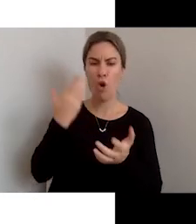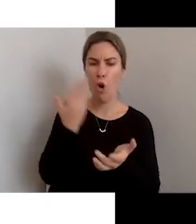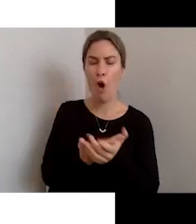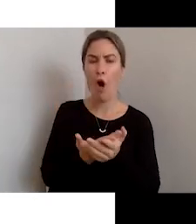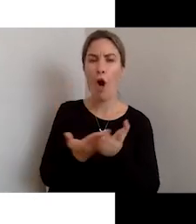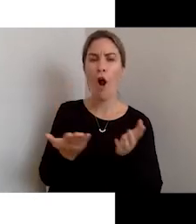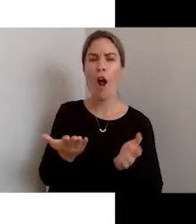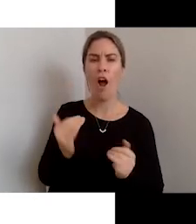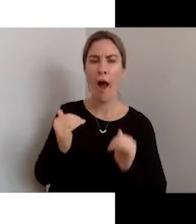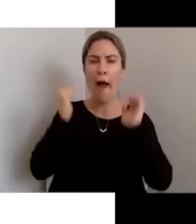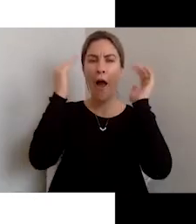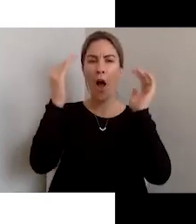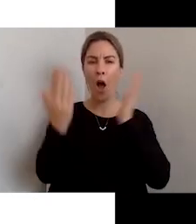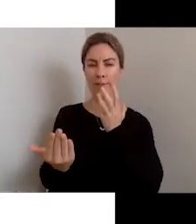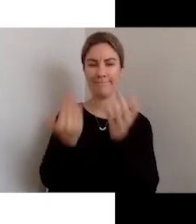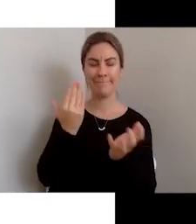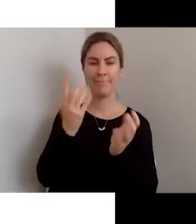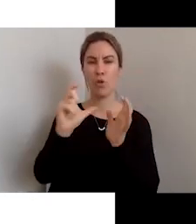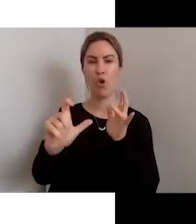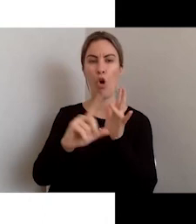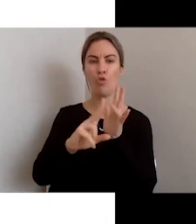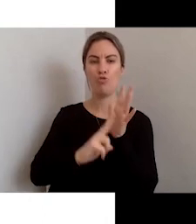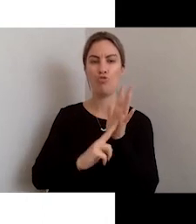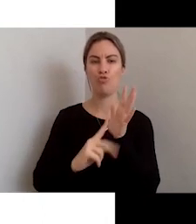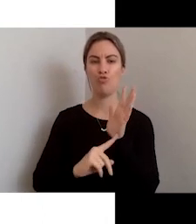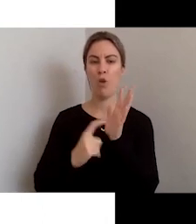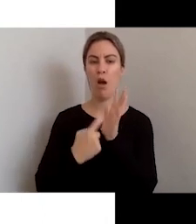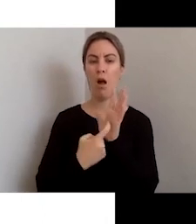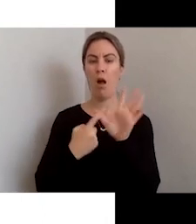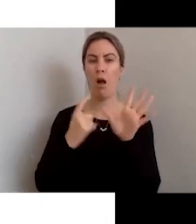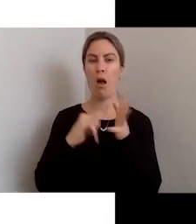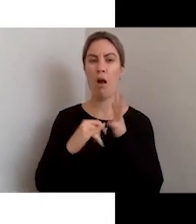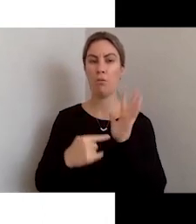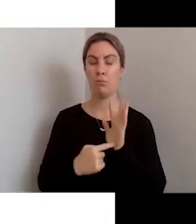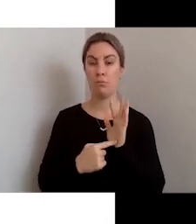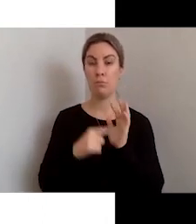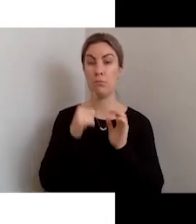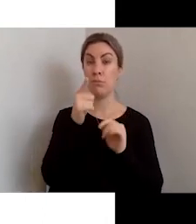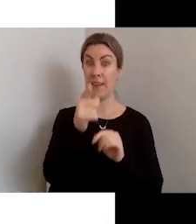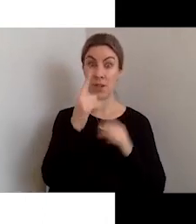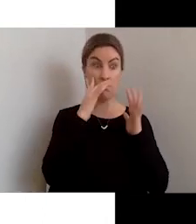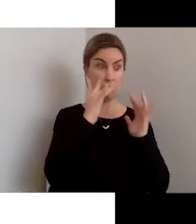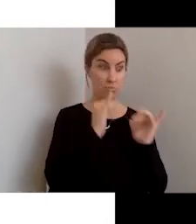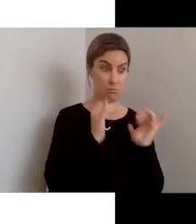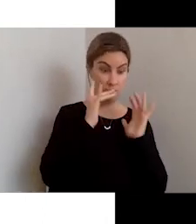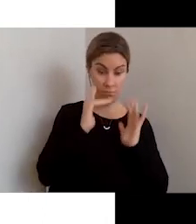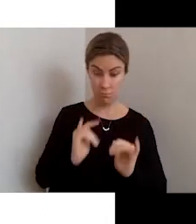you may discover that it's not as - using your website is not as usable